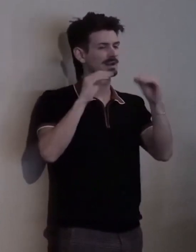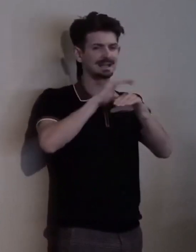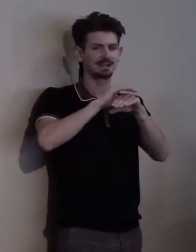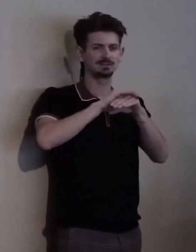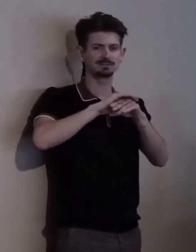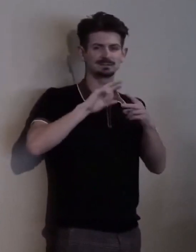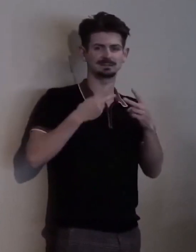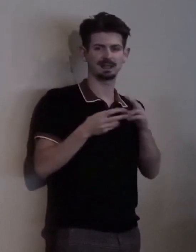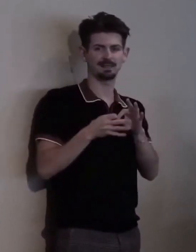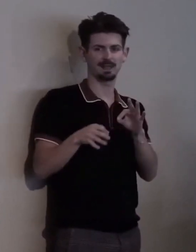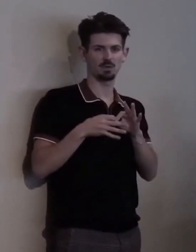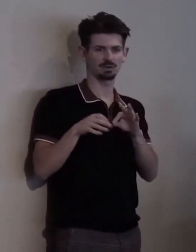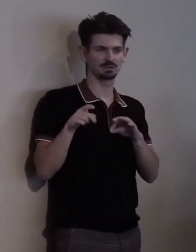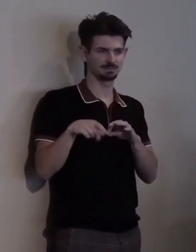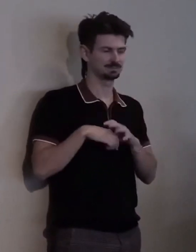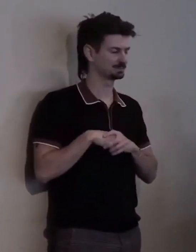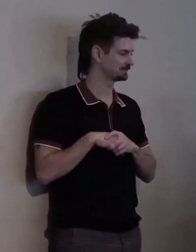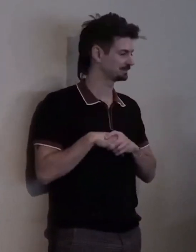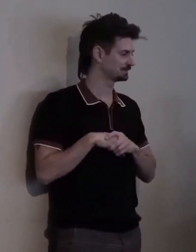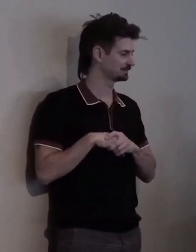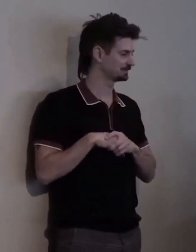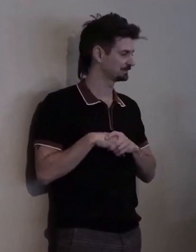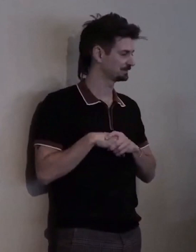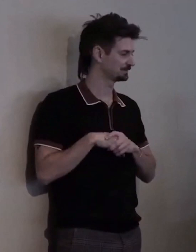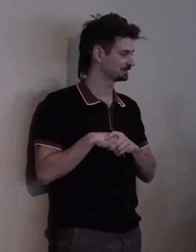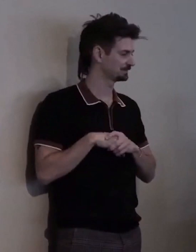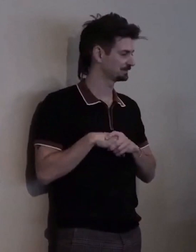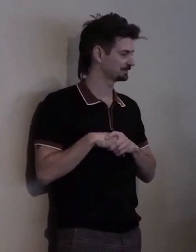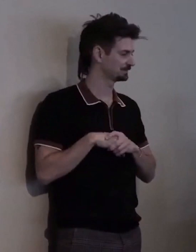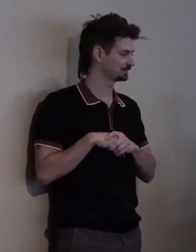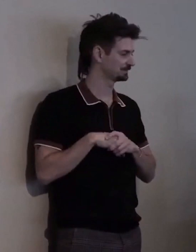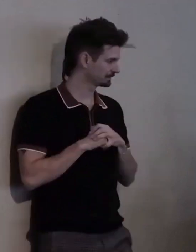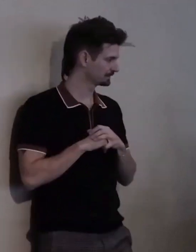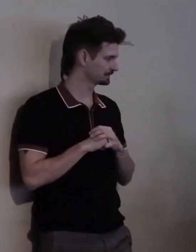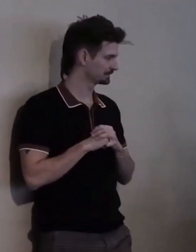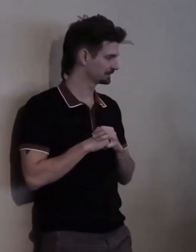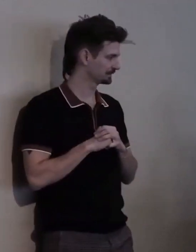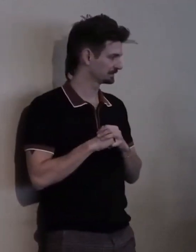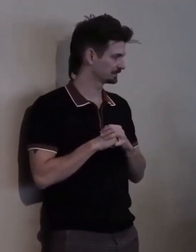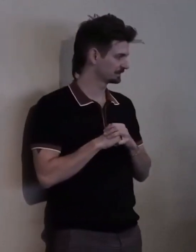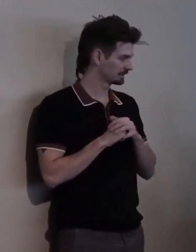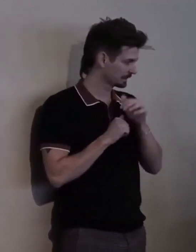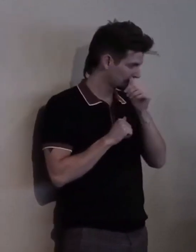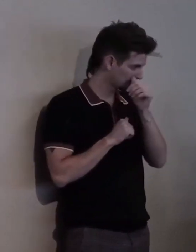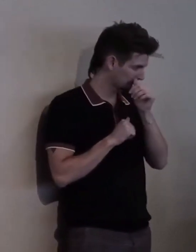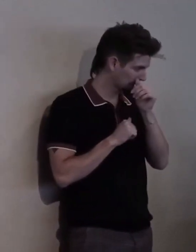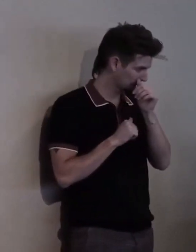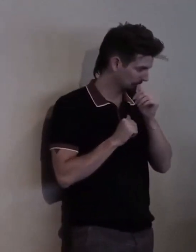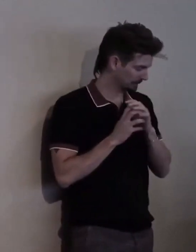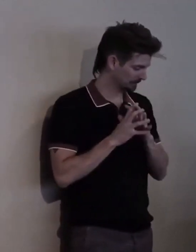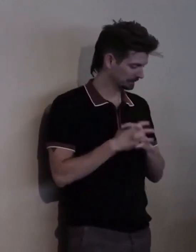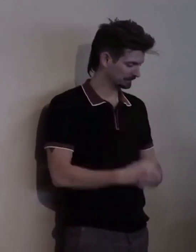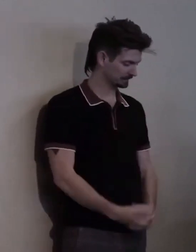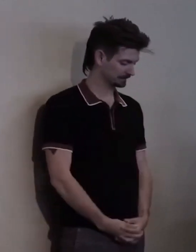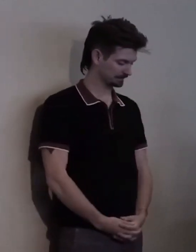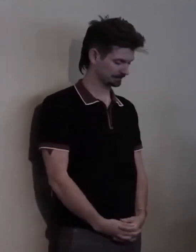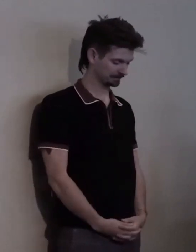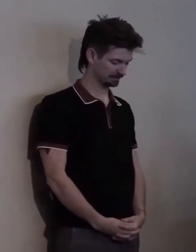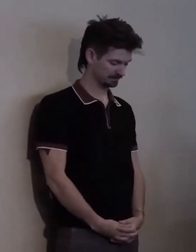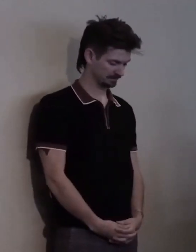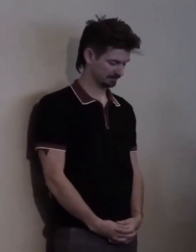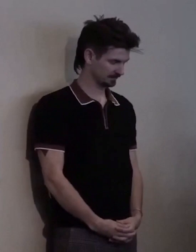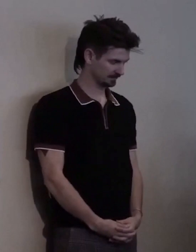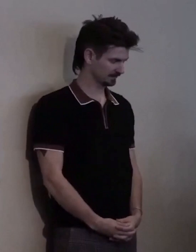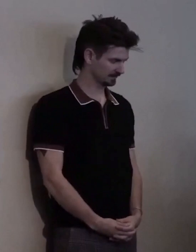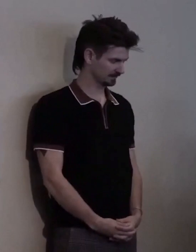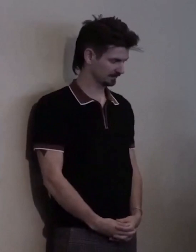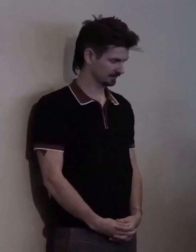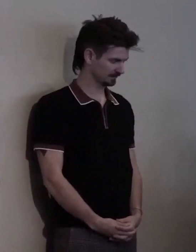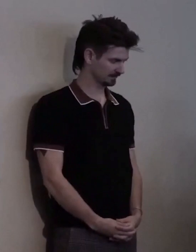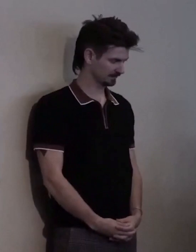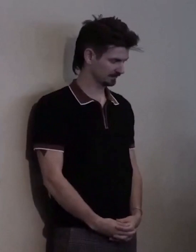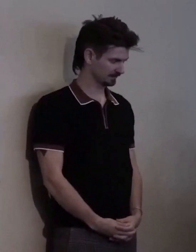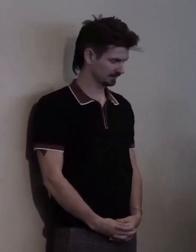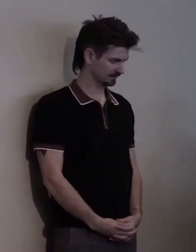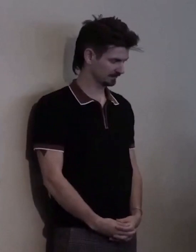[paper sounds]